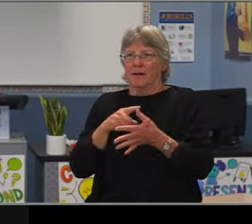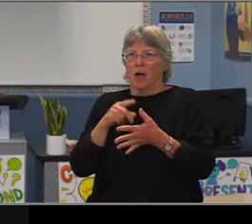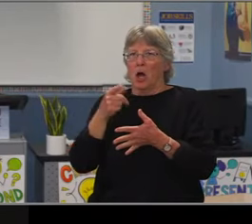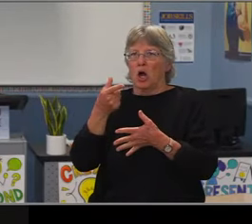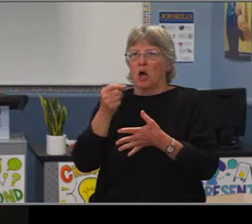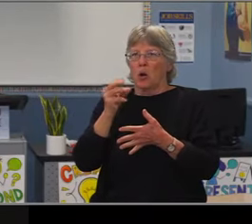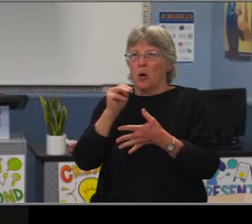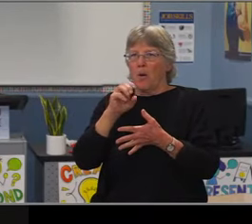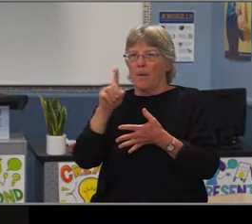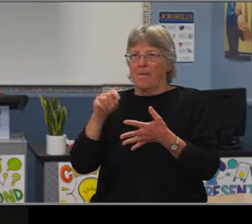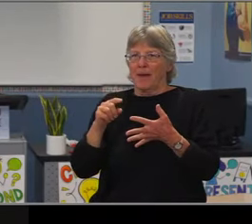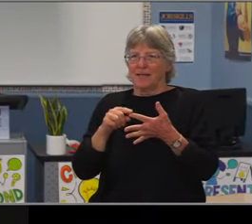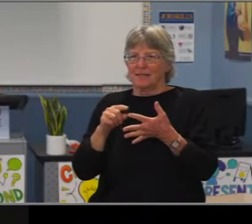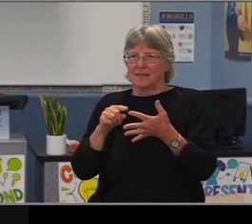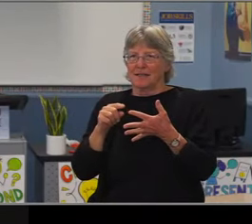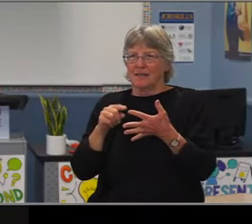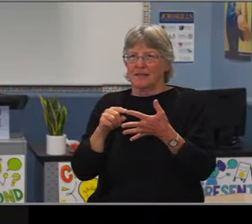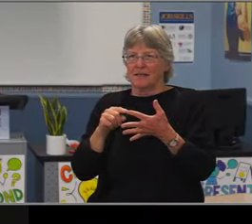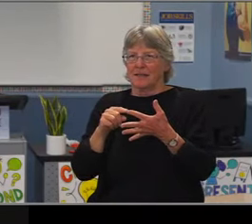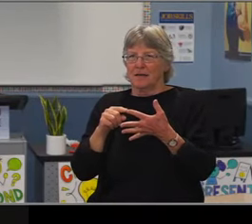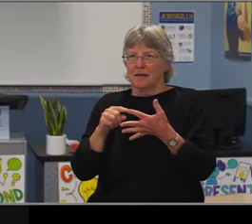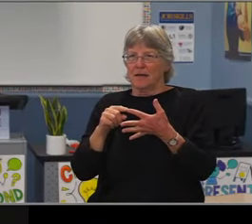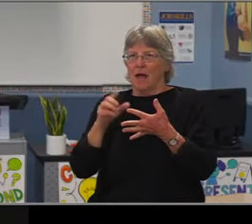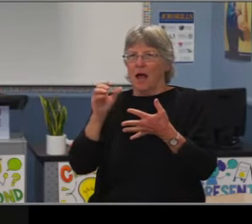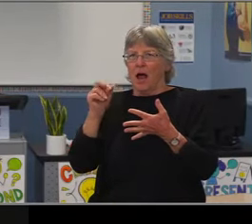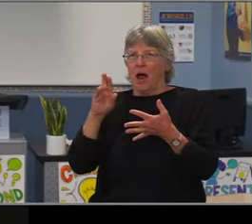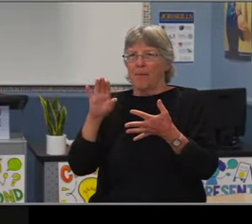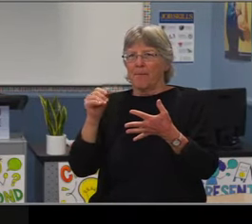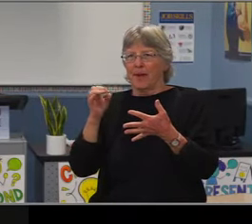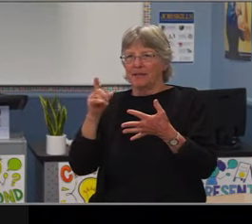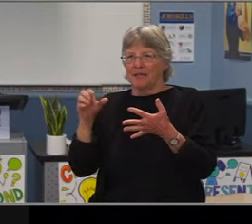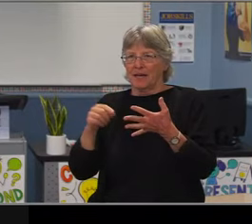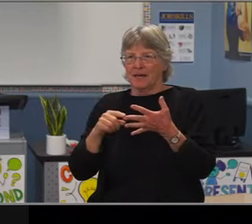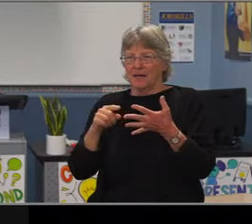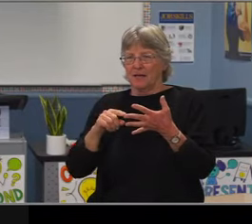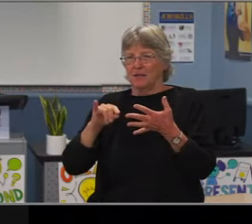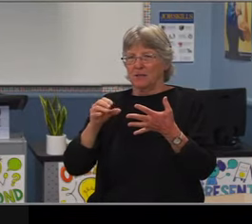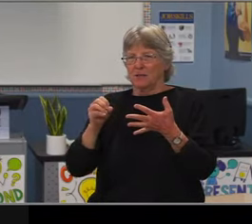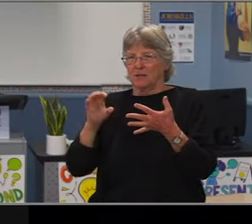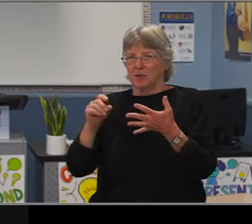on Saturday, May 15. Each year members of the CGU community